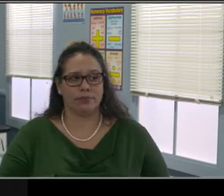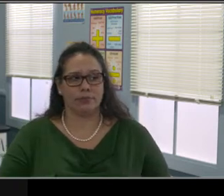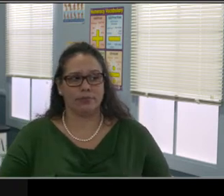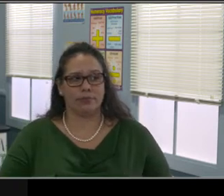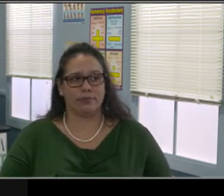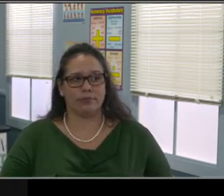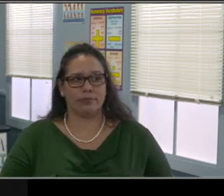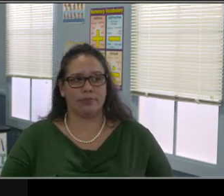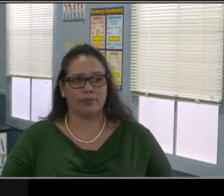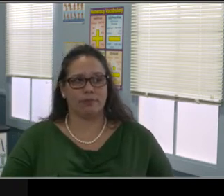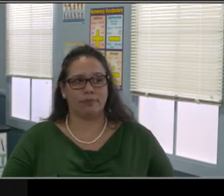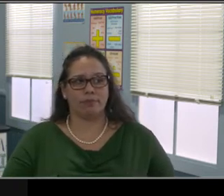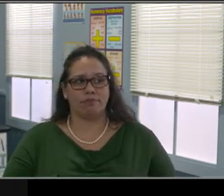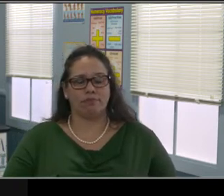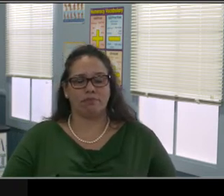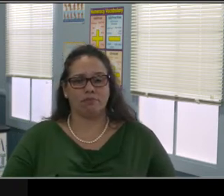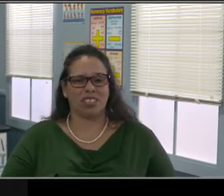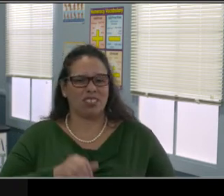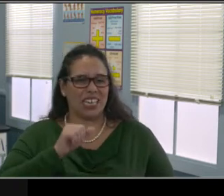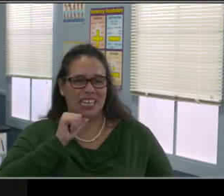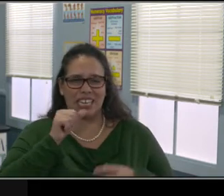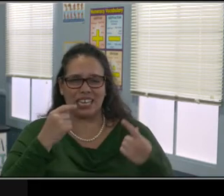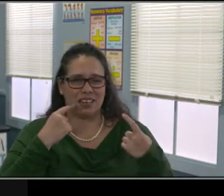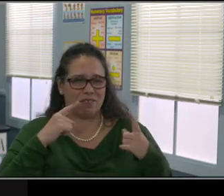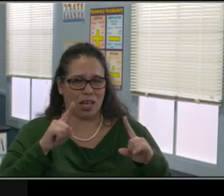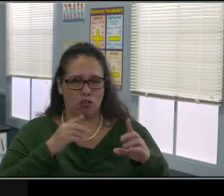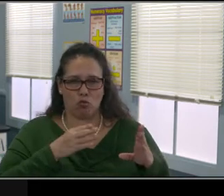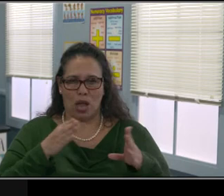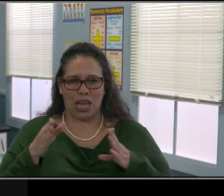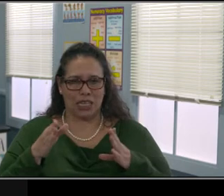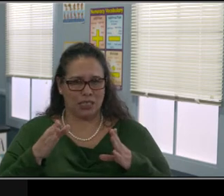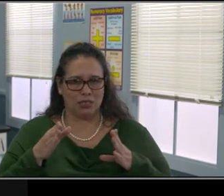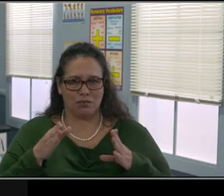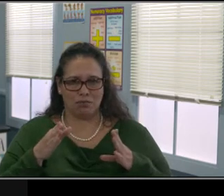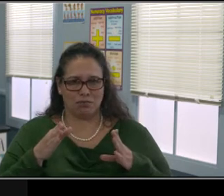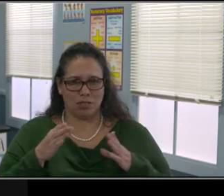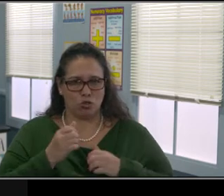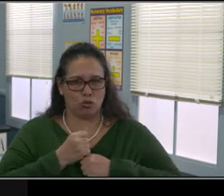And then the next time something happens, Boom! I explode again, okay?